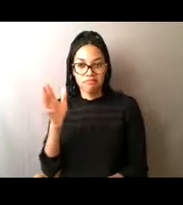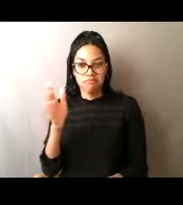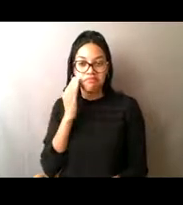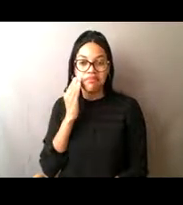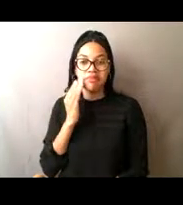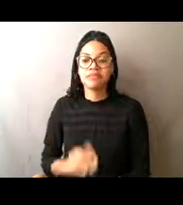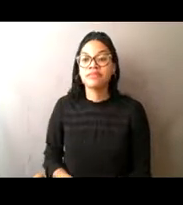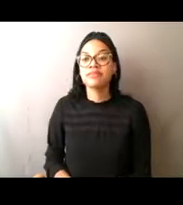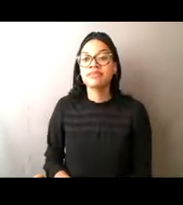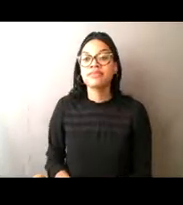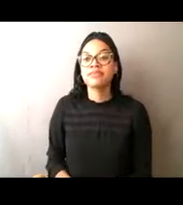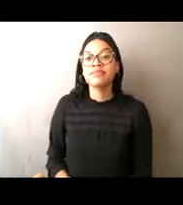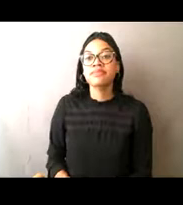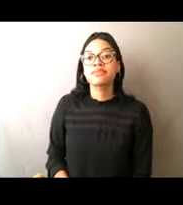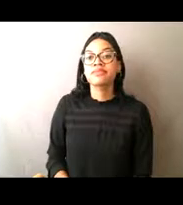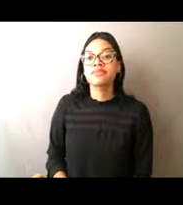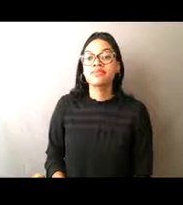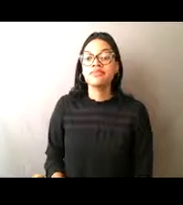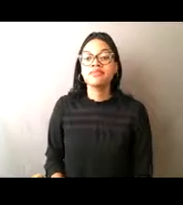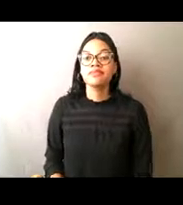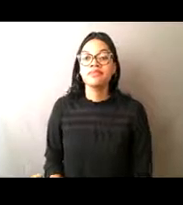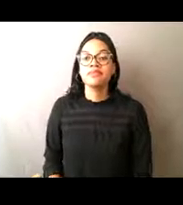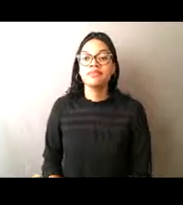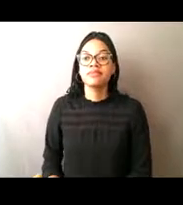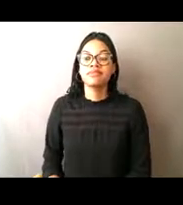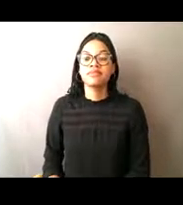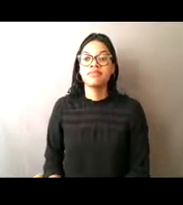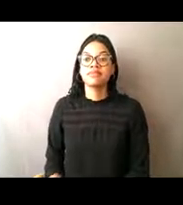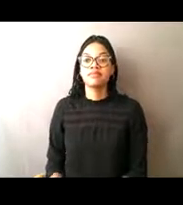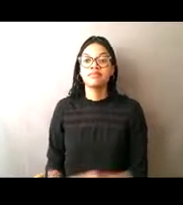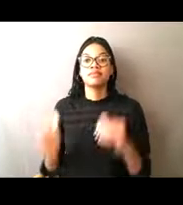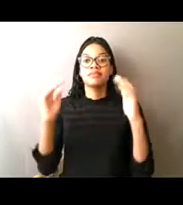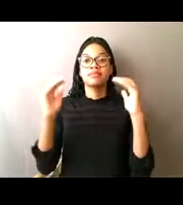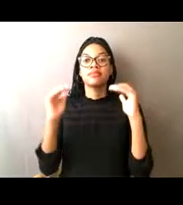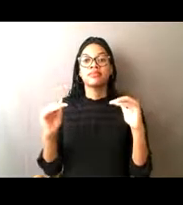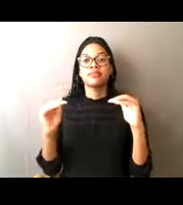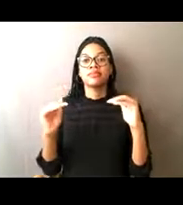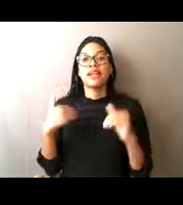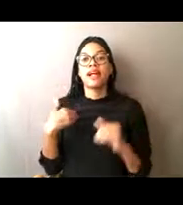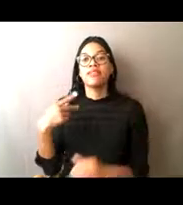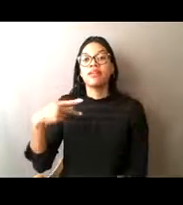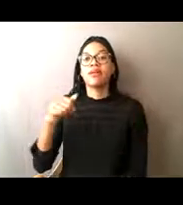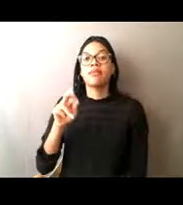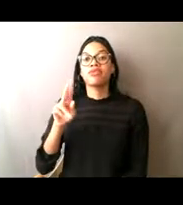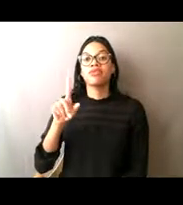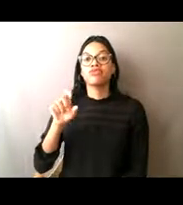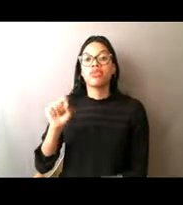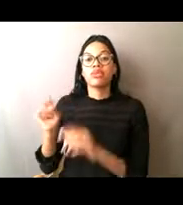As mentioned, we also make use of patrols, boardings and vessel monitoring systems.